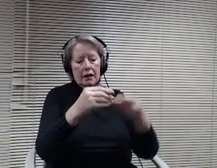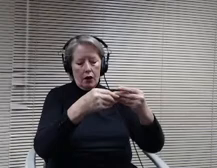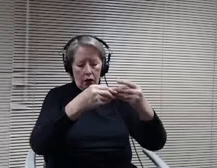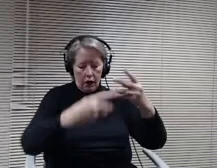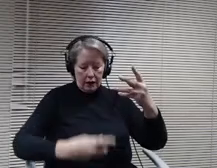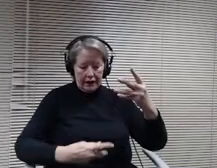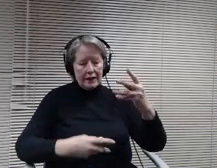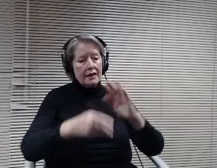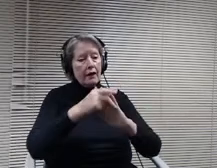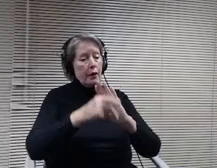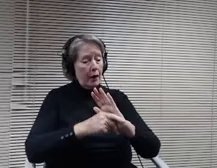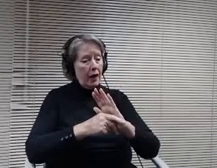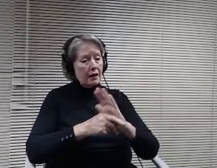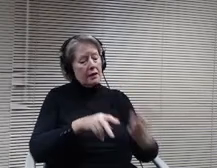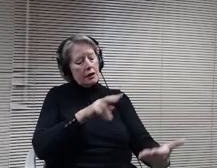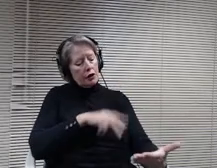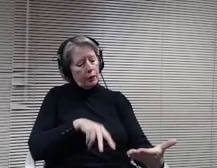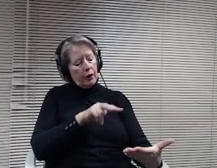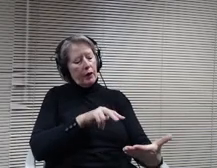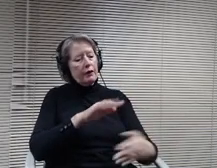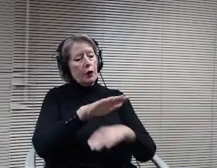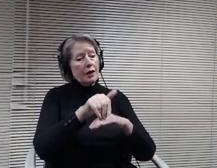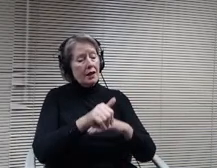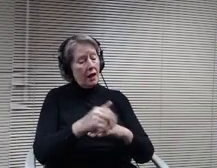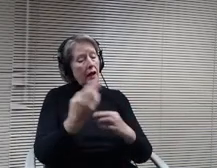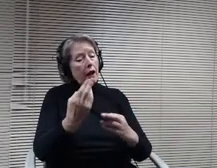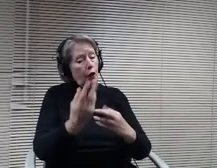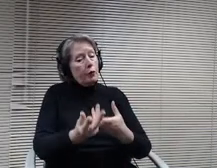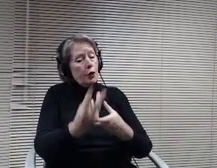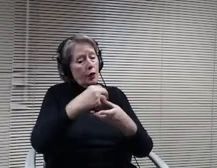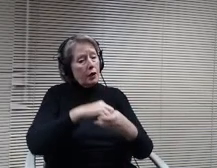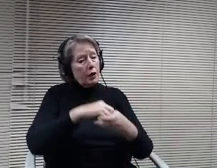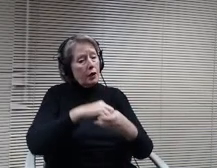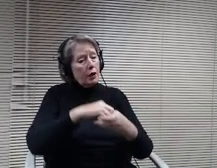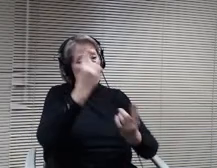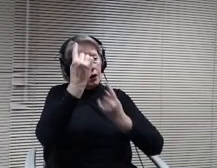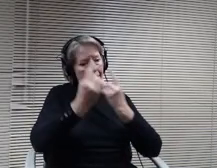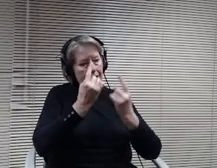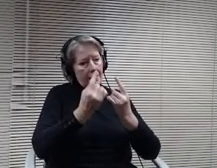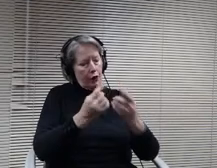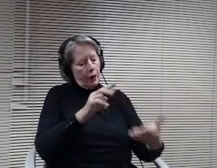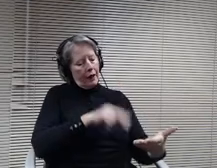consideration and I would like to focus on one of these recommendations that is especially important to me.